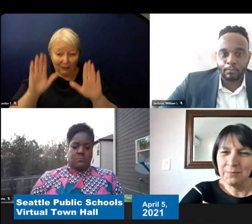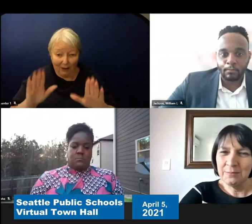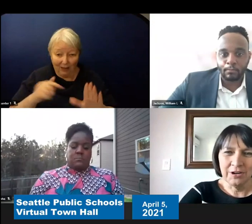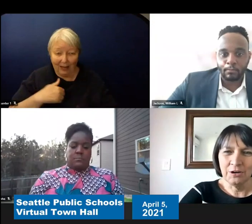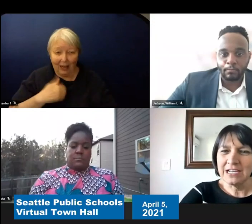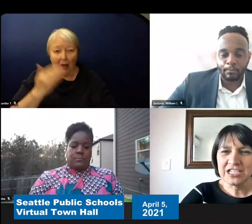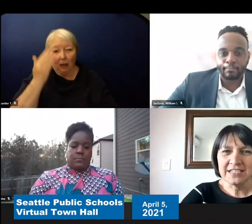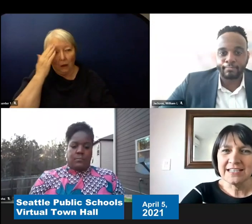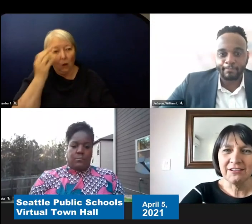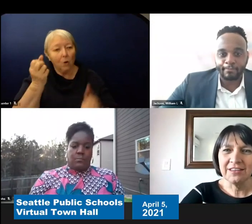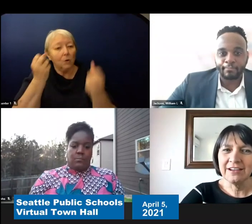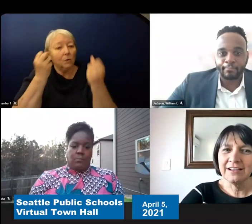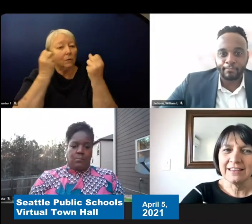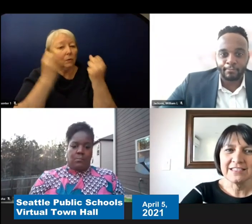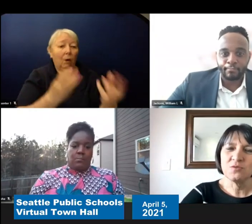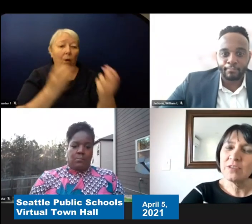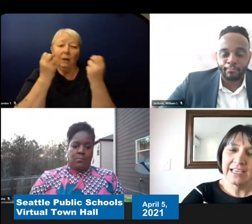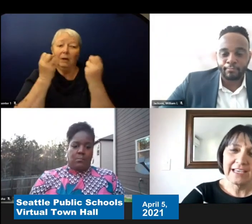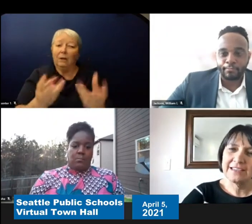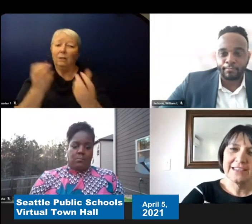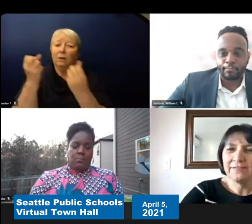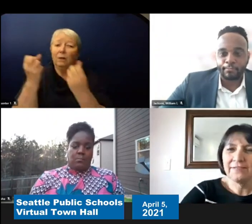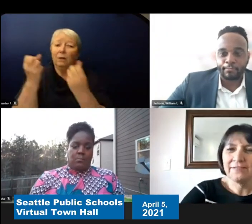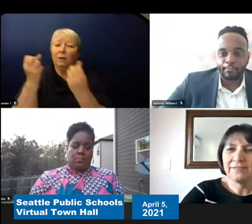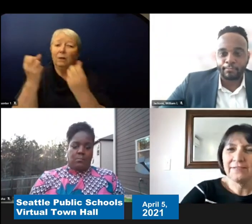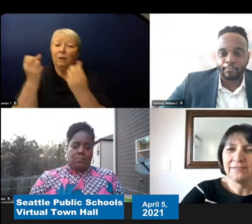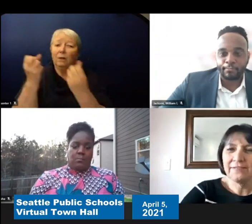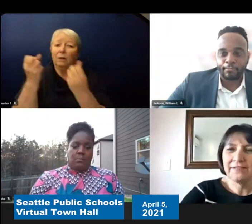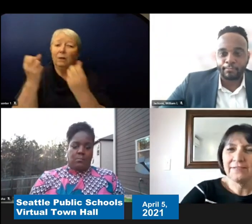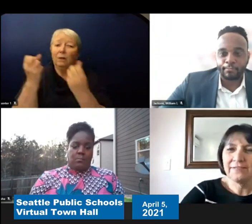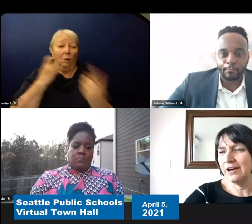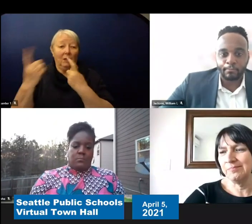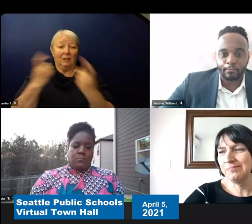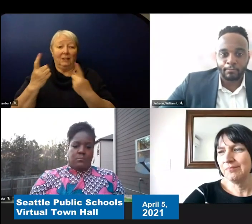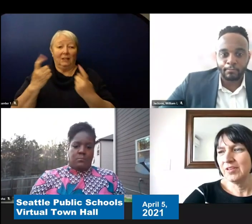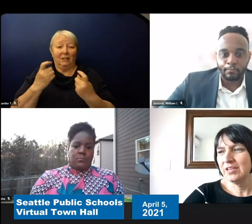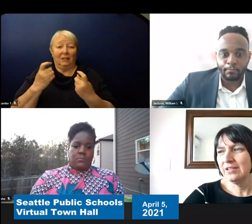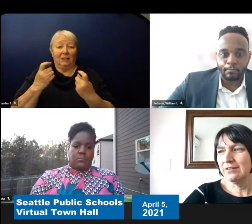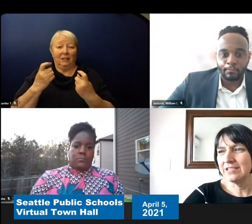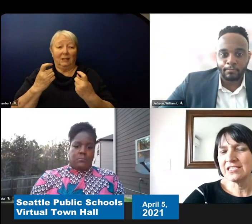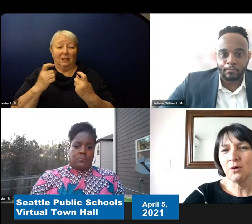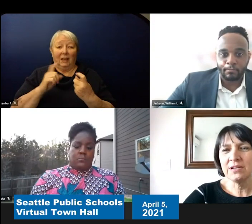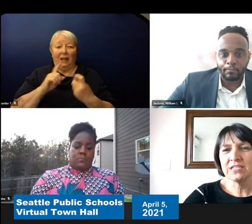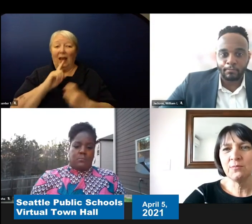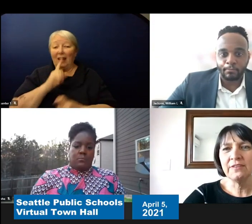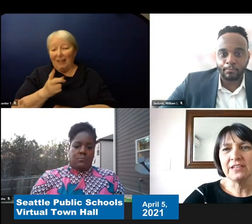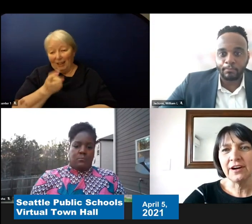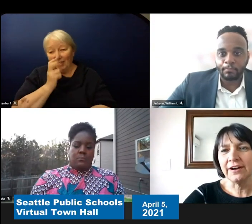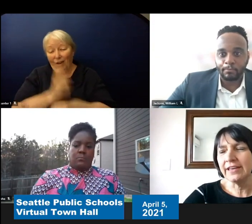more questions out there. And this is really it's difficult. It is. You know it's always a moving target.